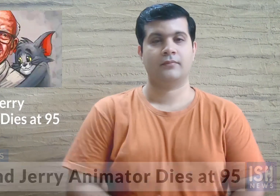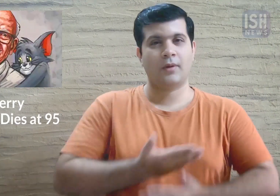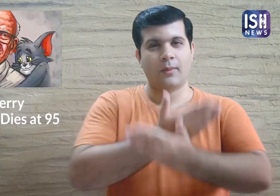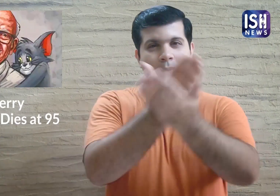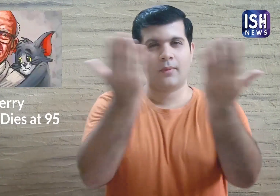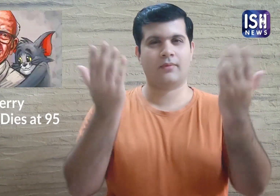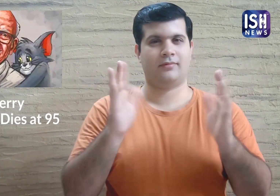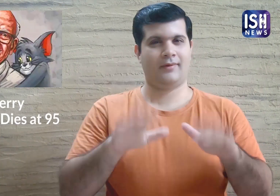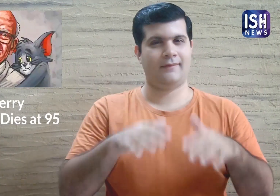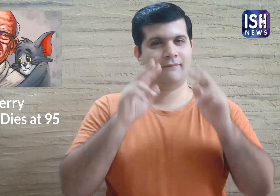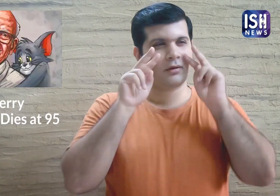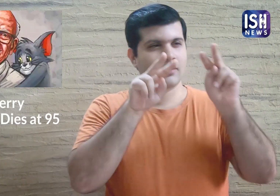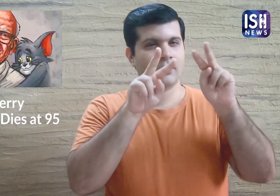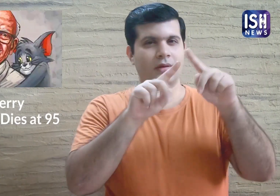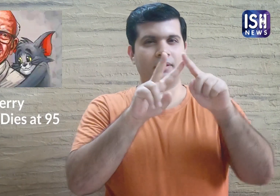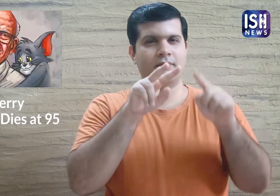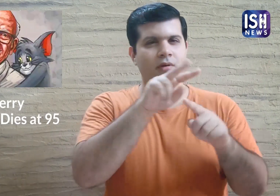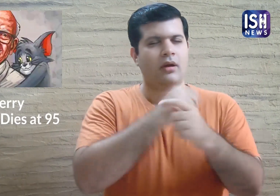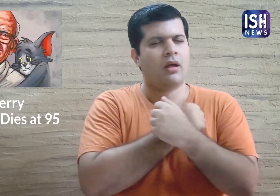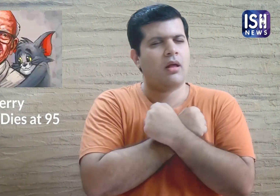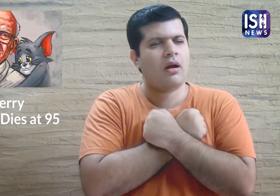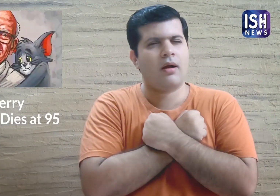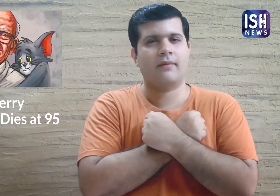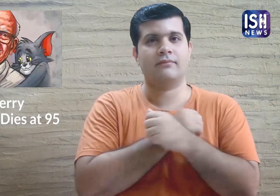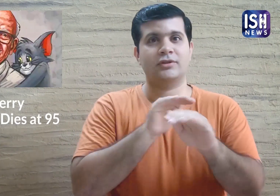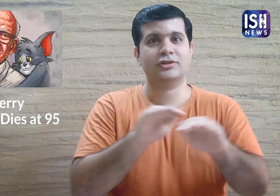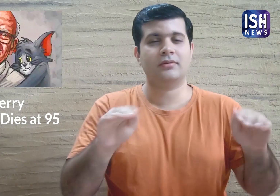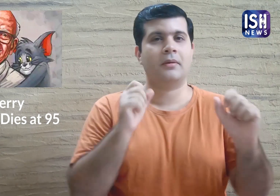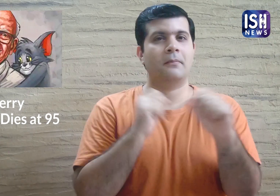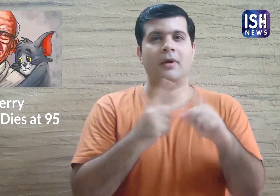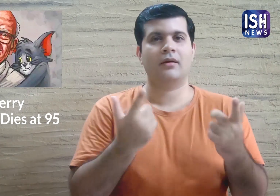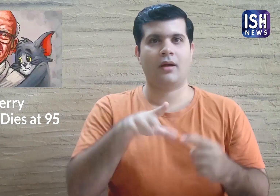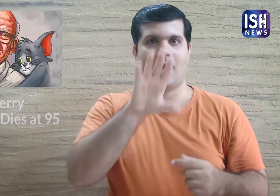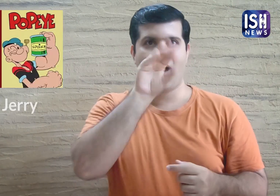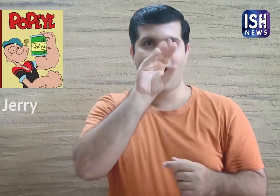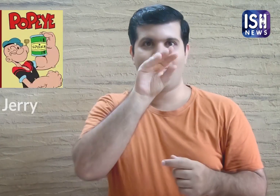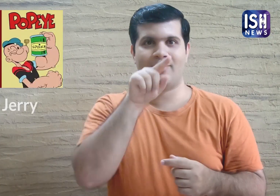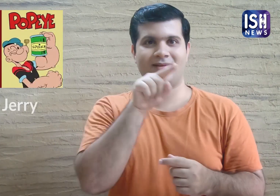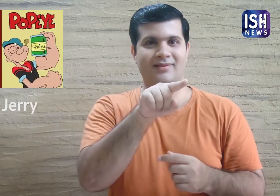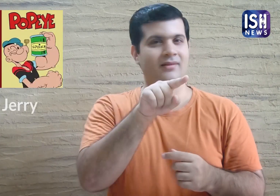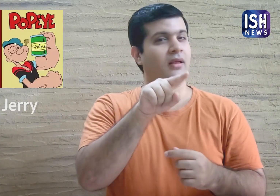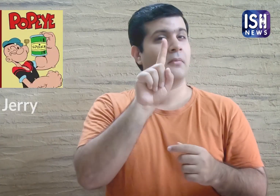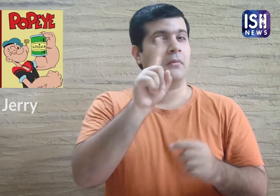Children love watching cartoons.